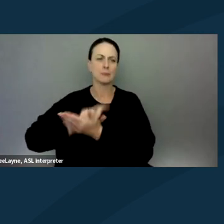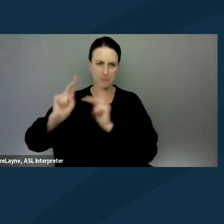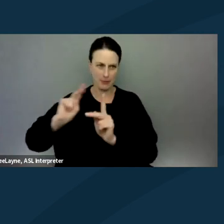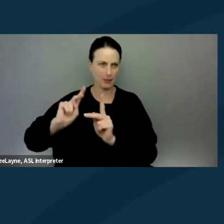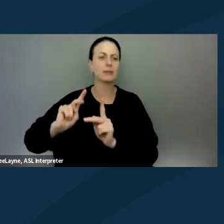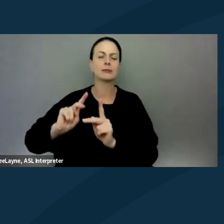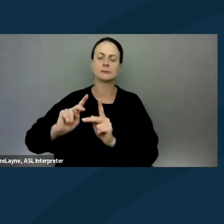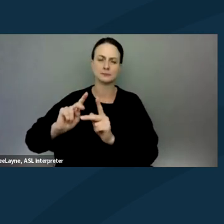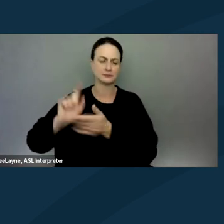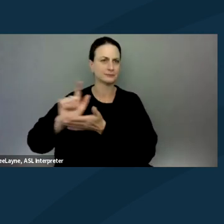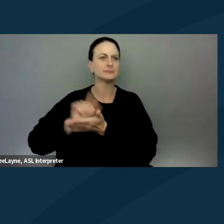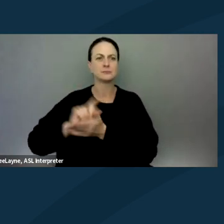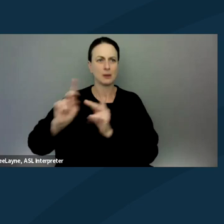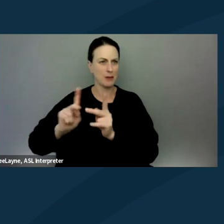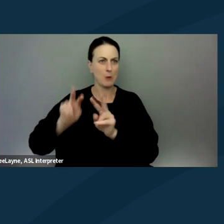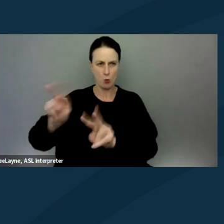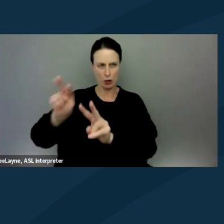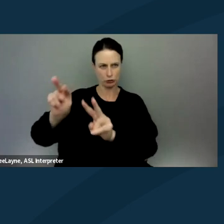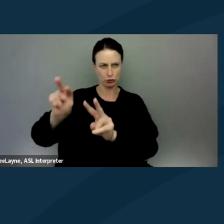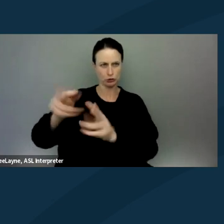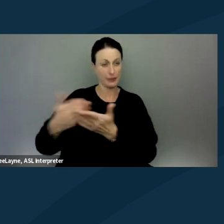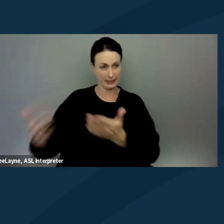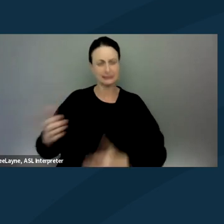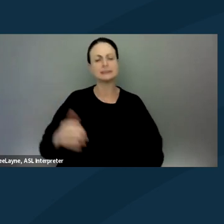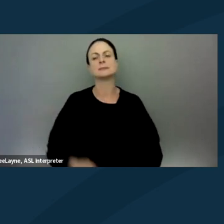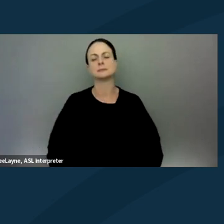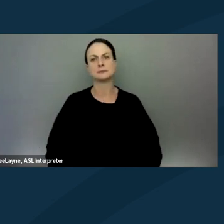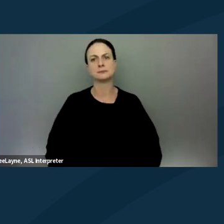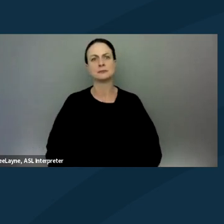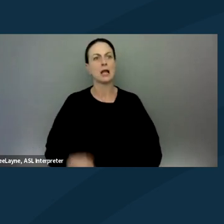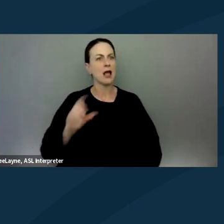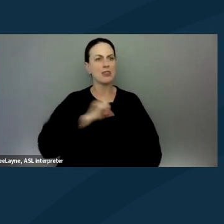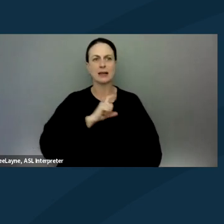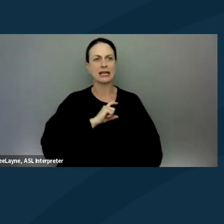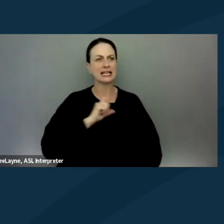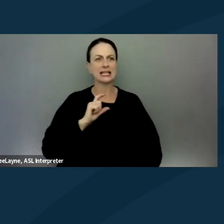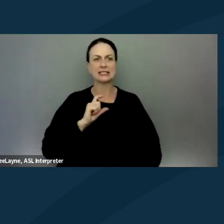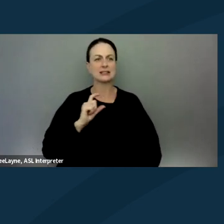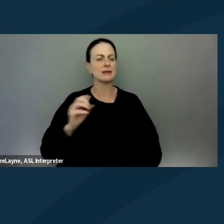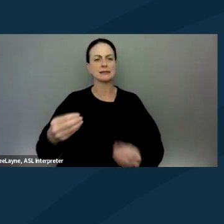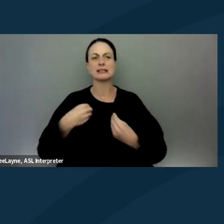the legal people who watch things and whatnot. And the police gave none of us a chance.